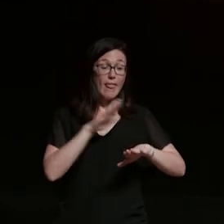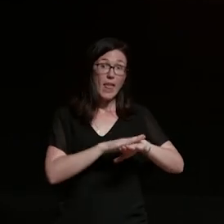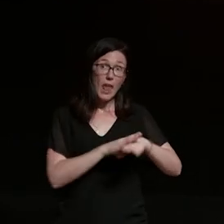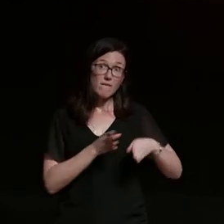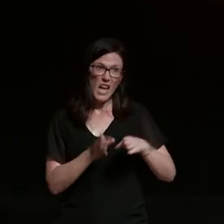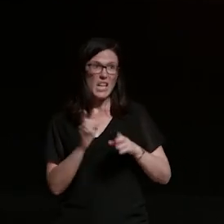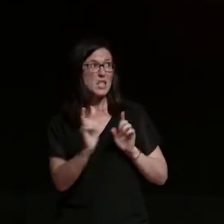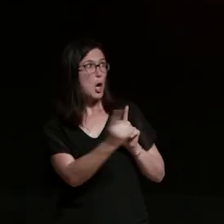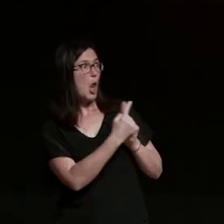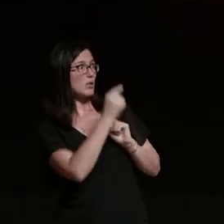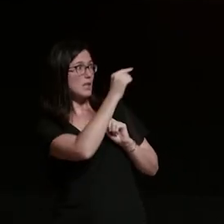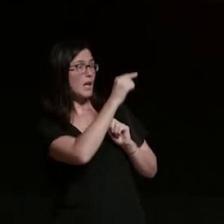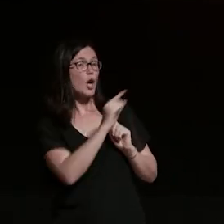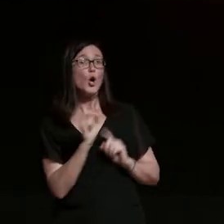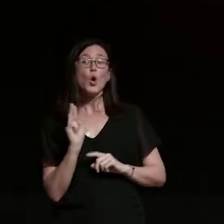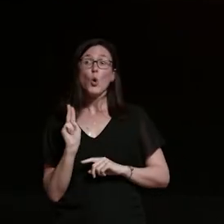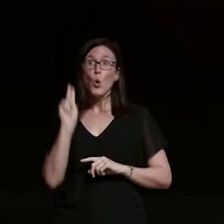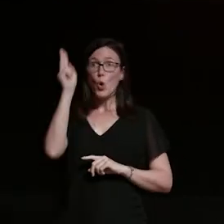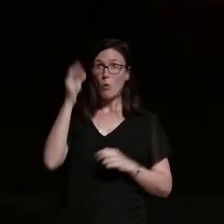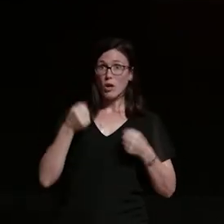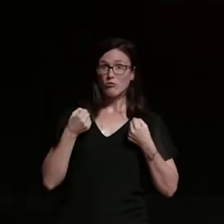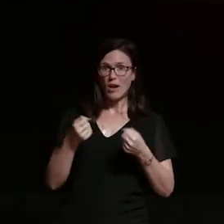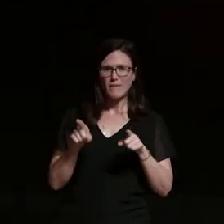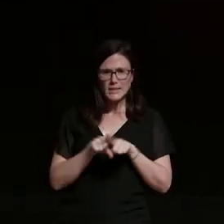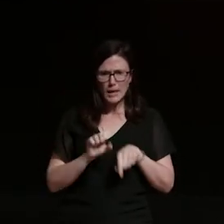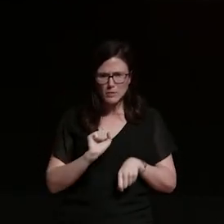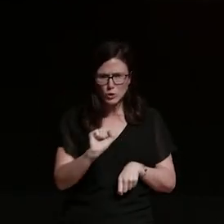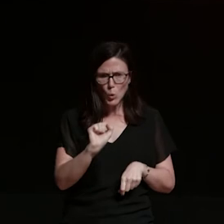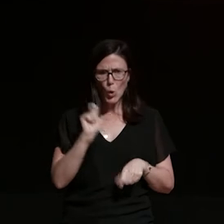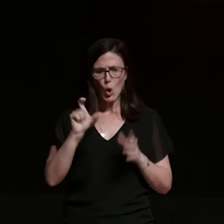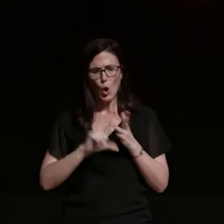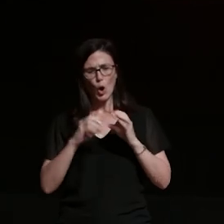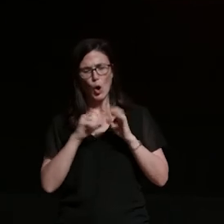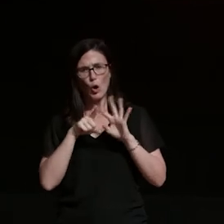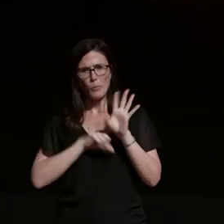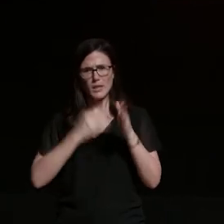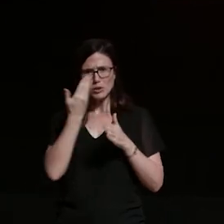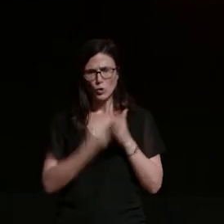an uber driver in the right lane kind of similar to your story kobe uh decided to turn left from